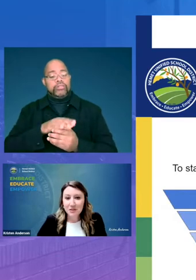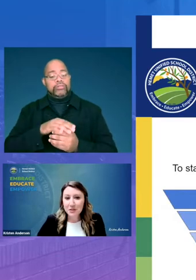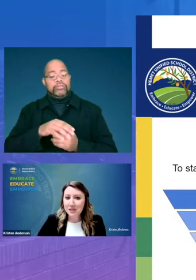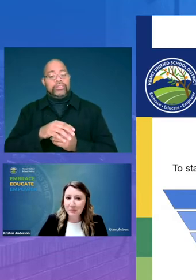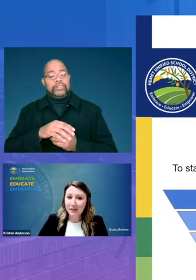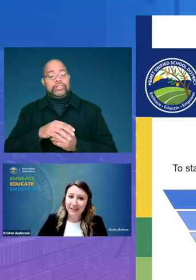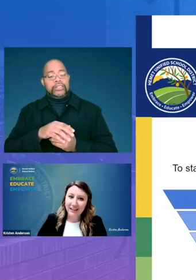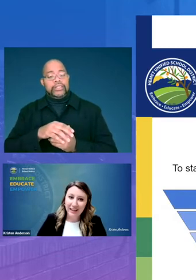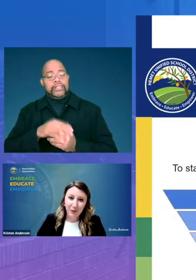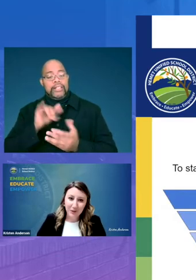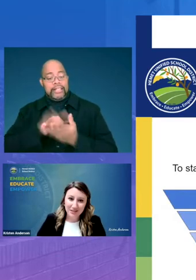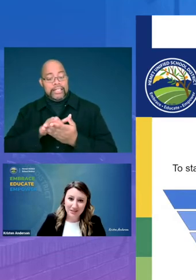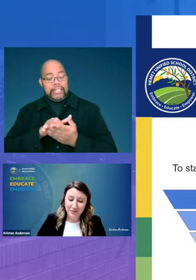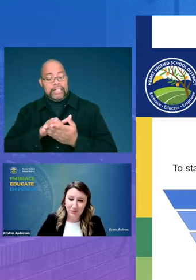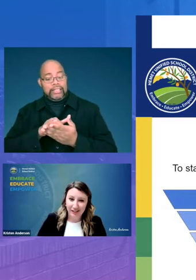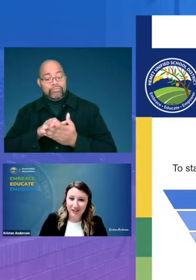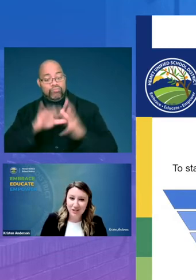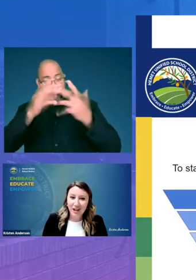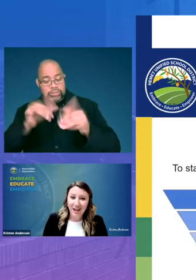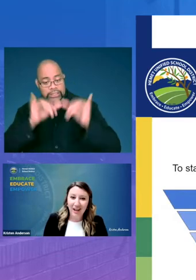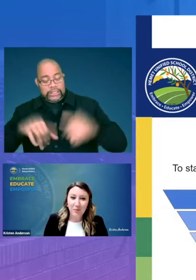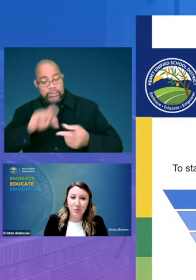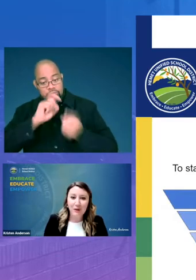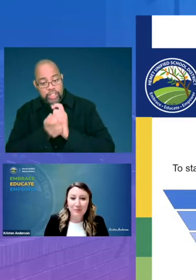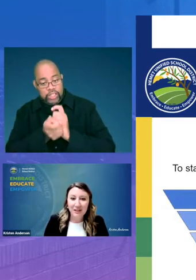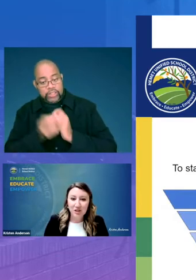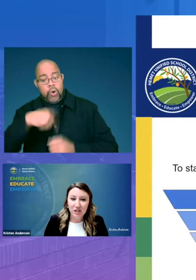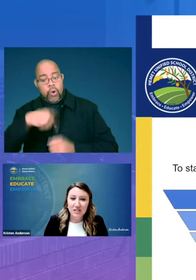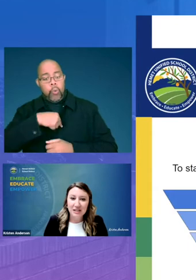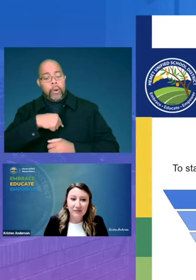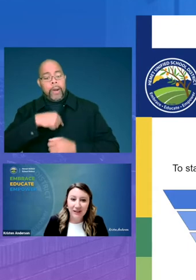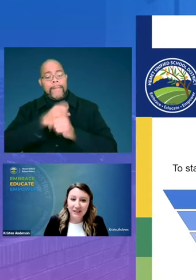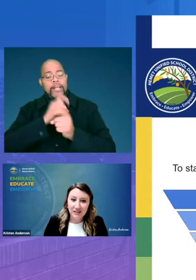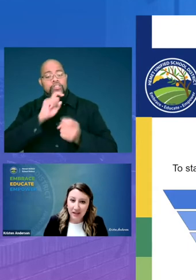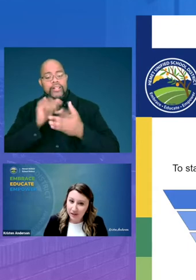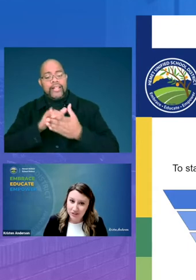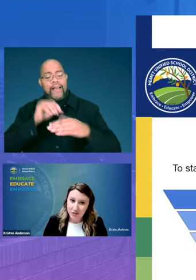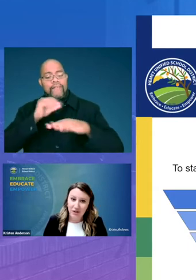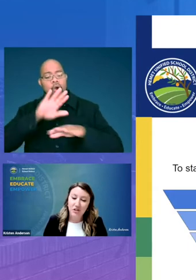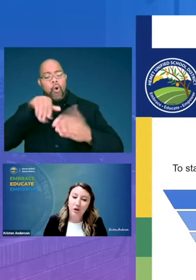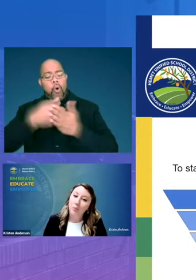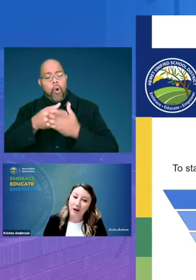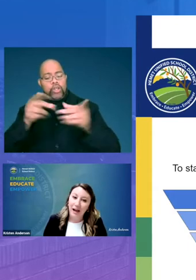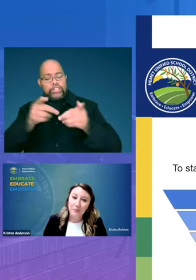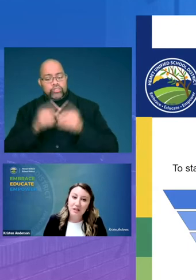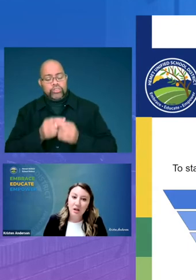so typically in whole system change we would make changes that affect the entire district or perhaps